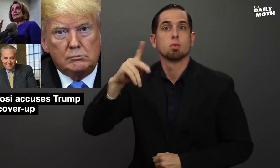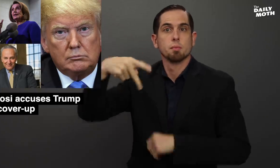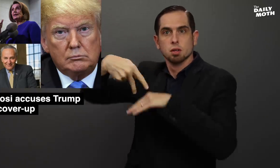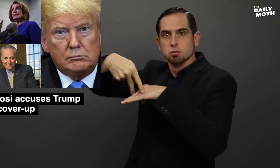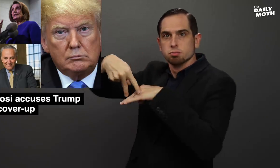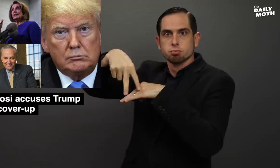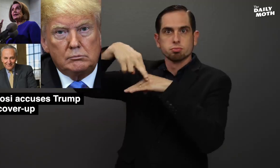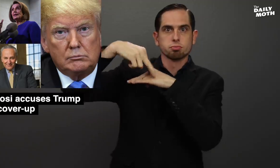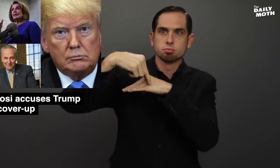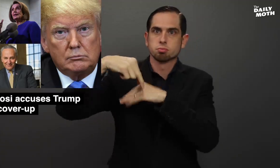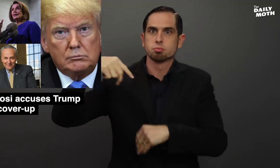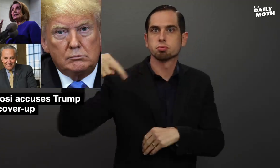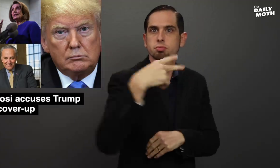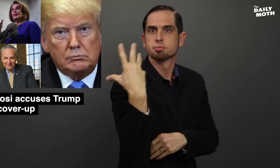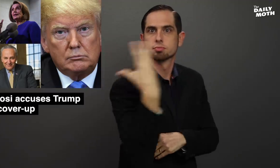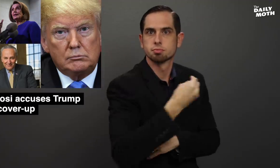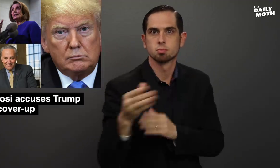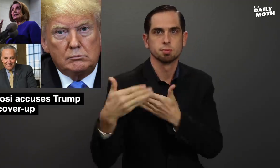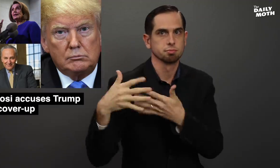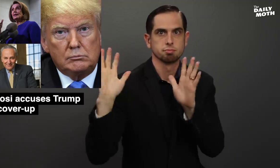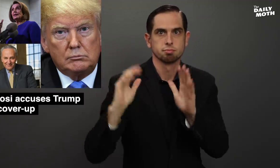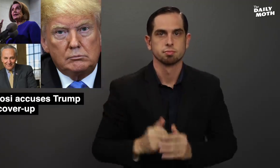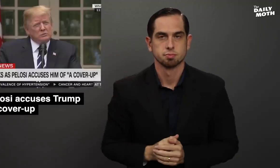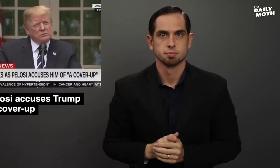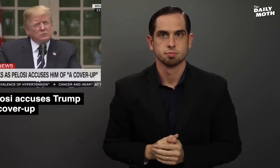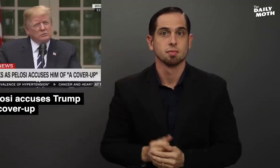he turned on his heel and walked out of the room.